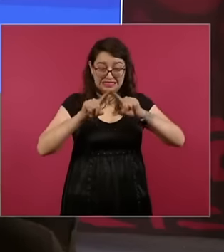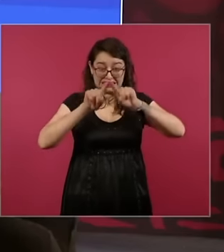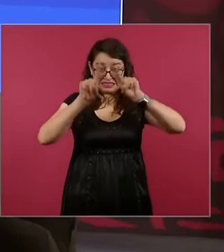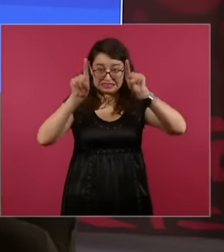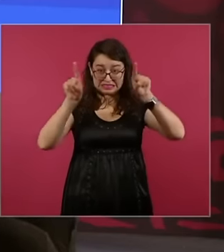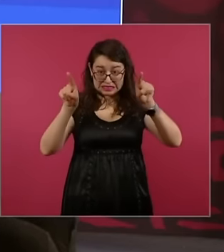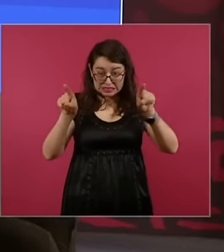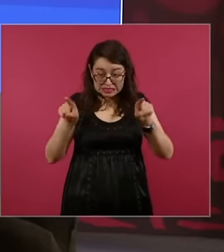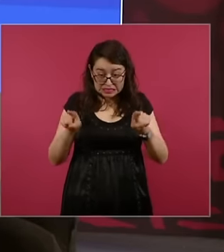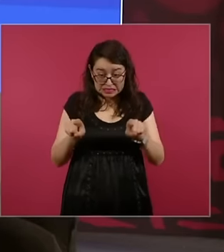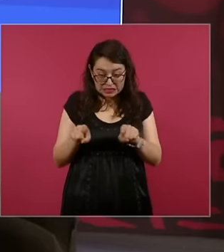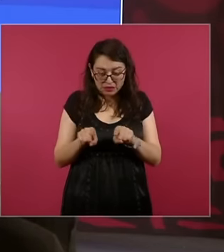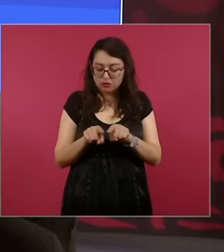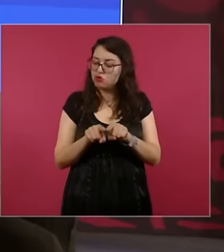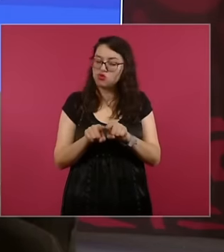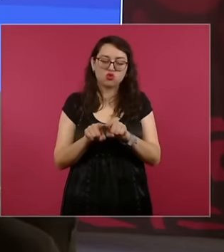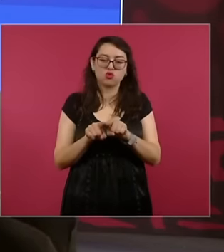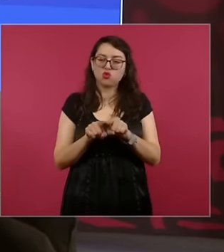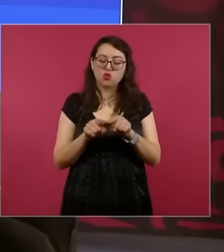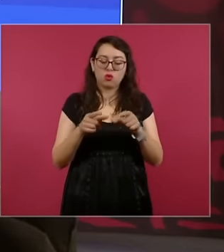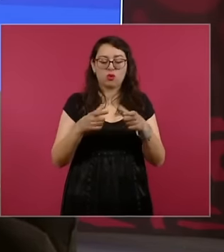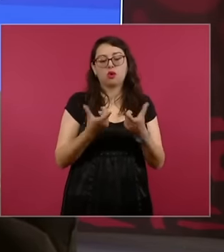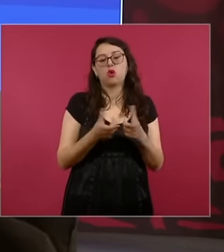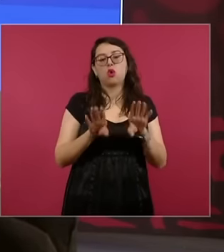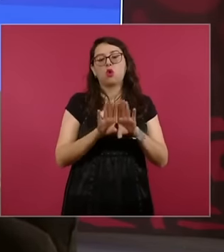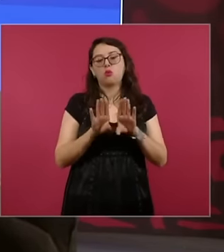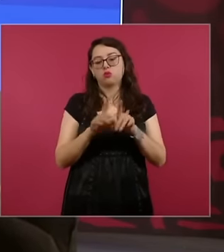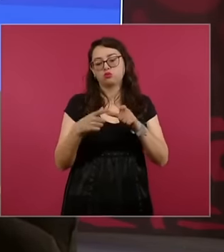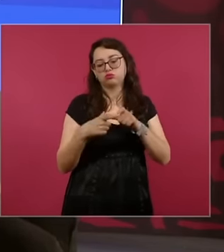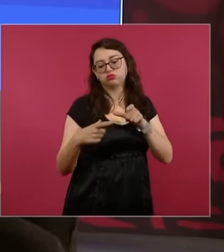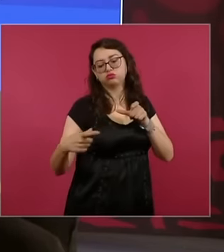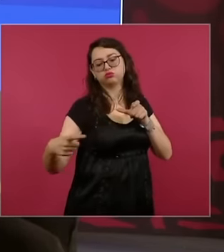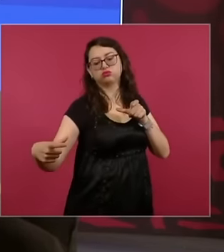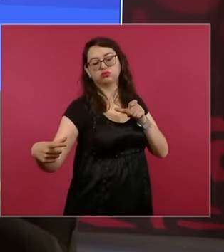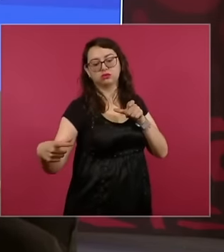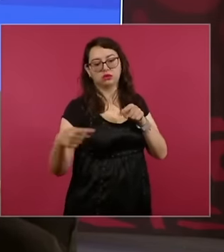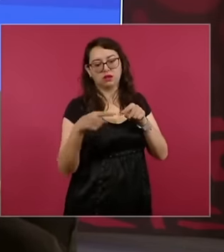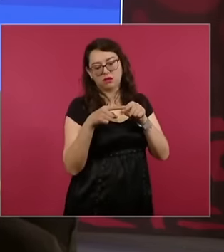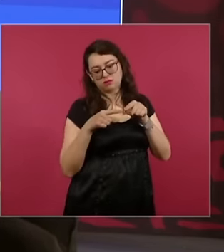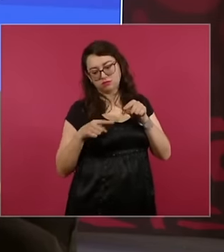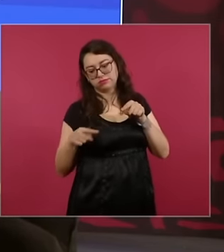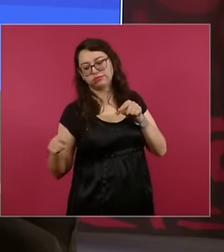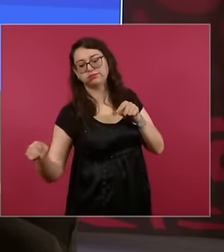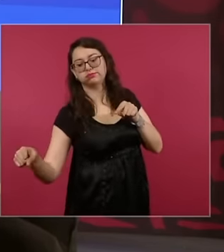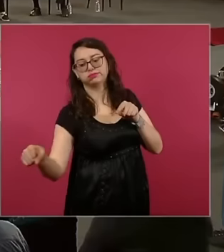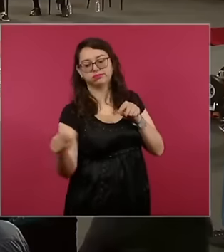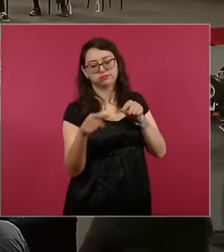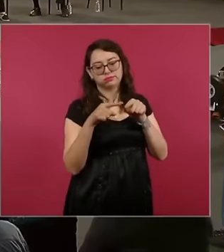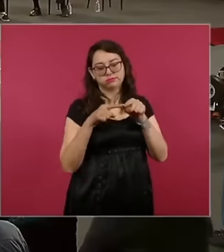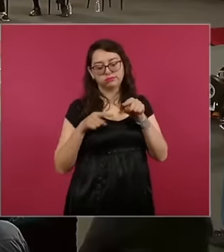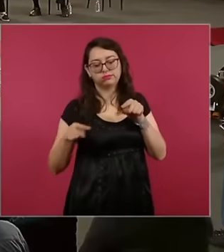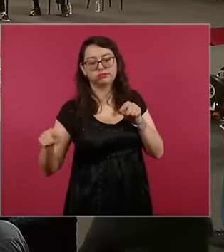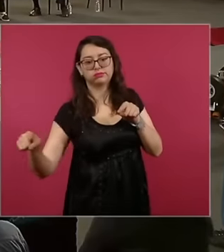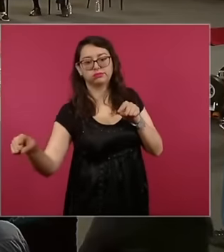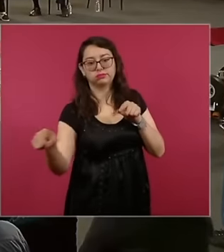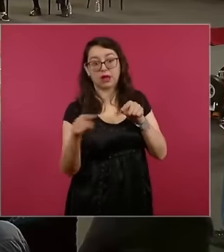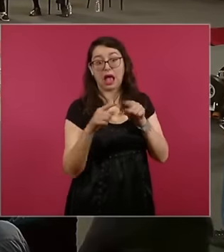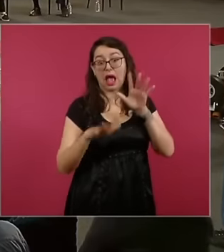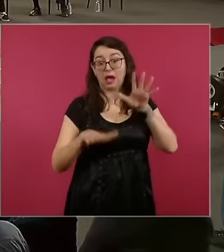sometimes it is closer and sometimes further away okay And then the distance between the stars is not